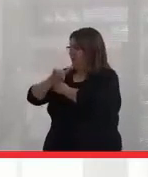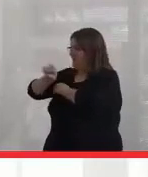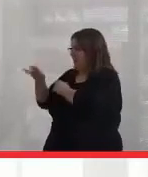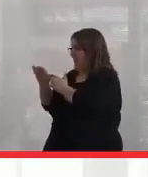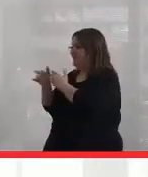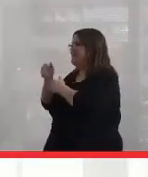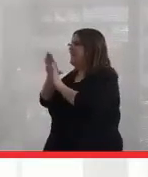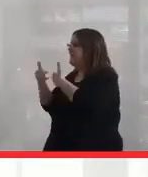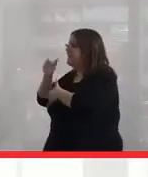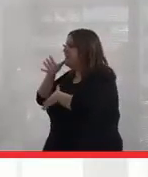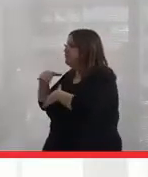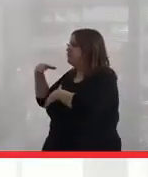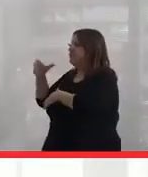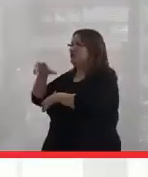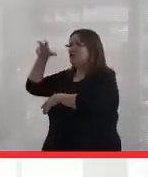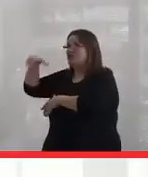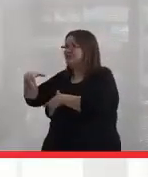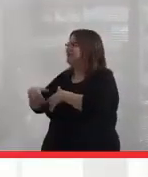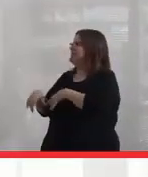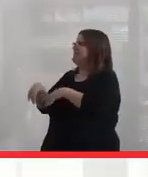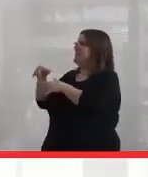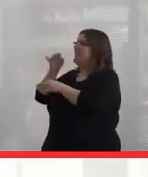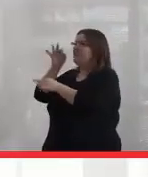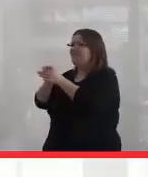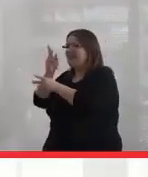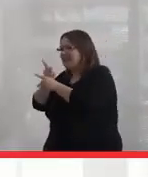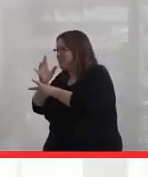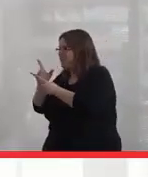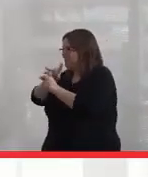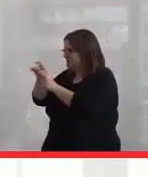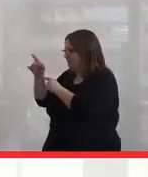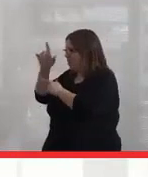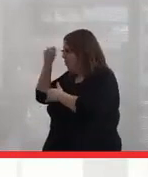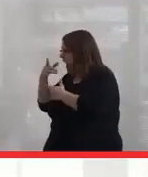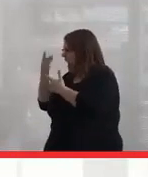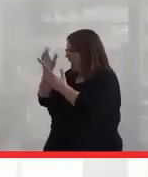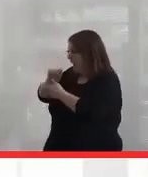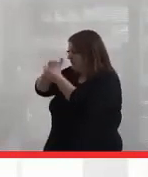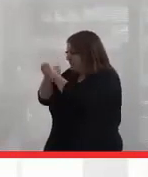keepers and the chiefs to rethink about what we do and why we do it? And can we think about doing it a different way?